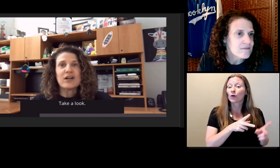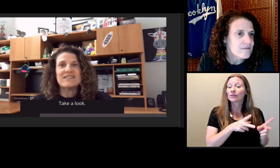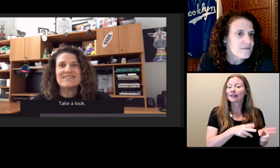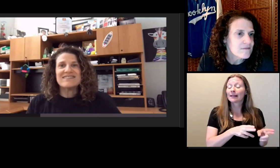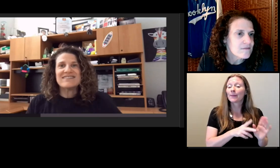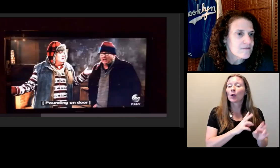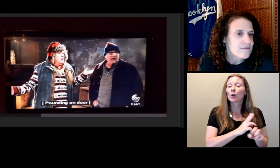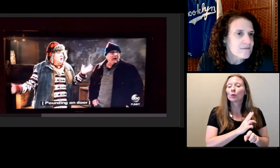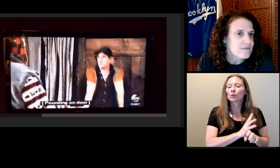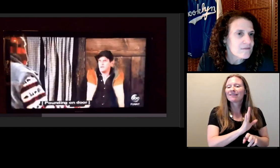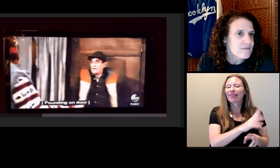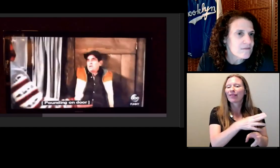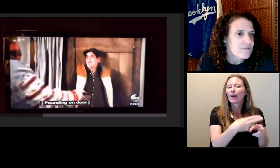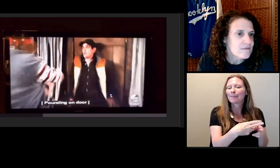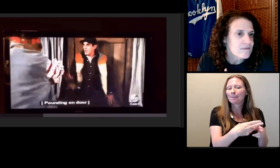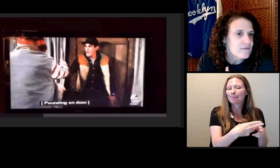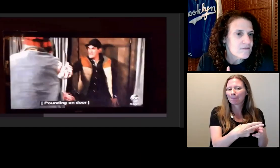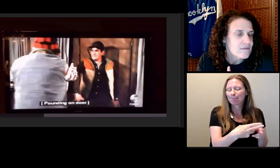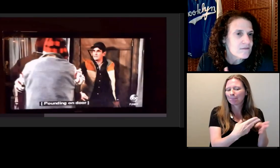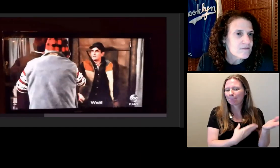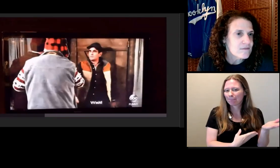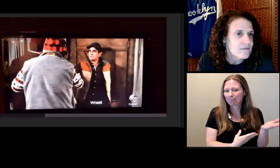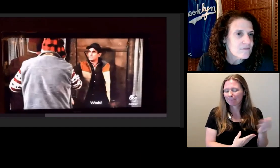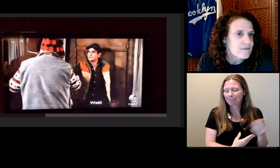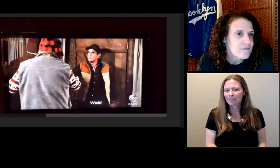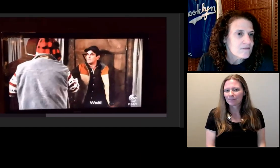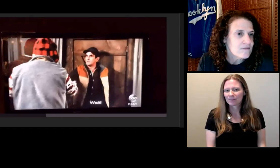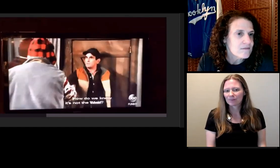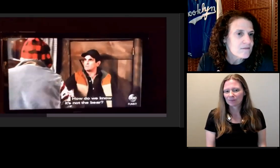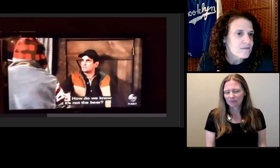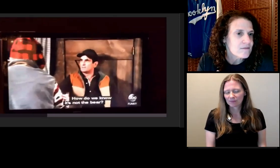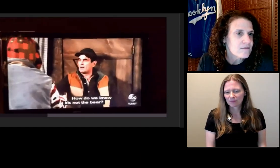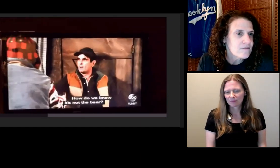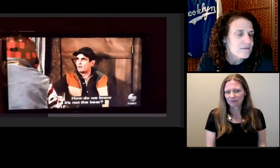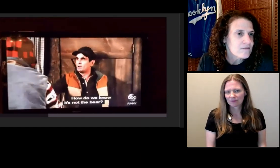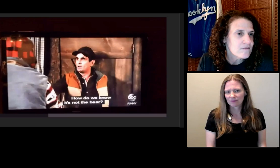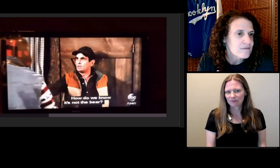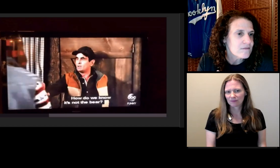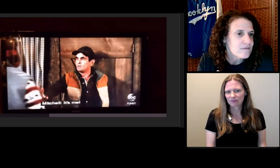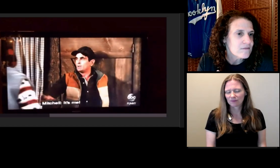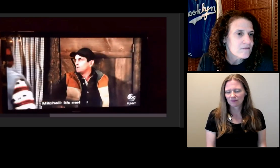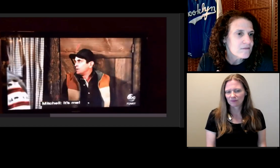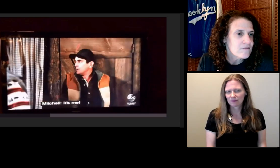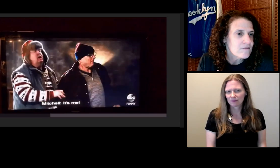I almost was food.